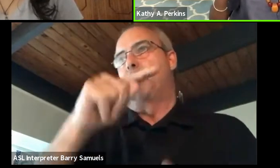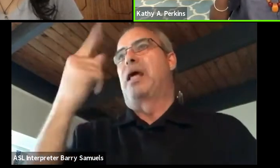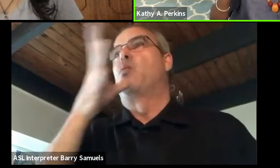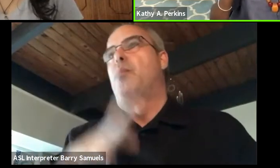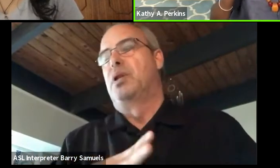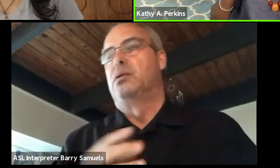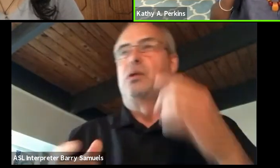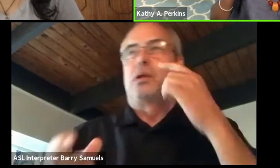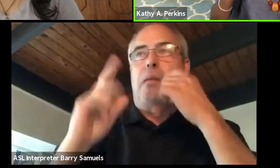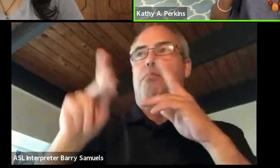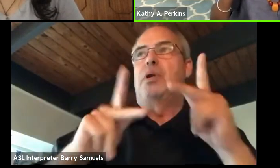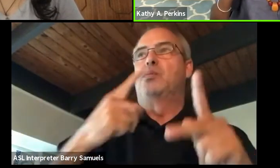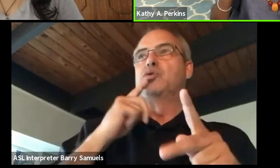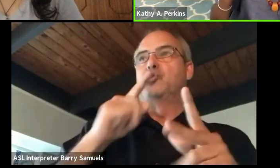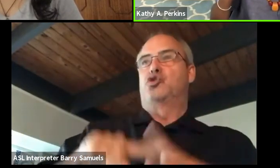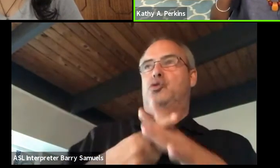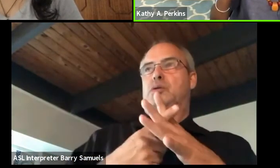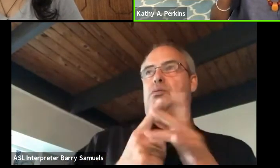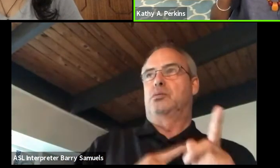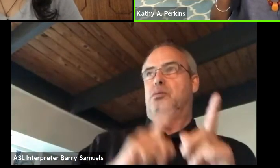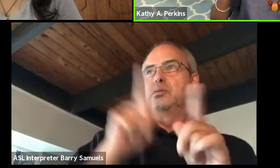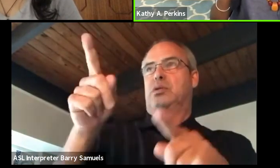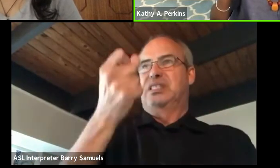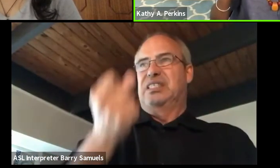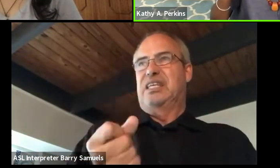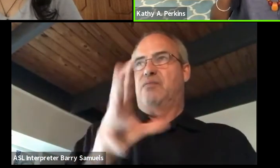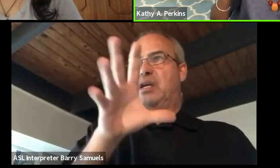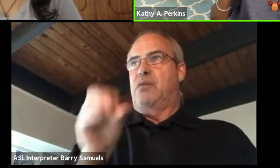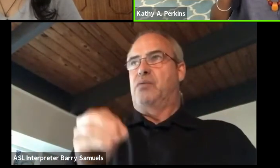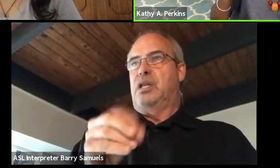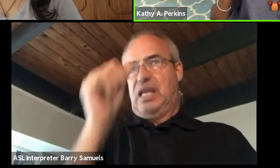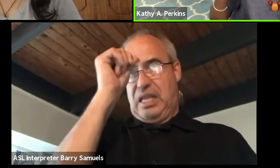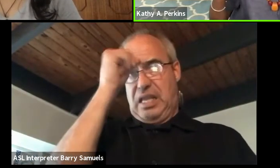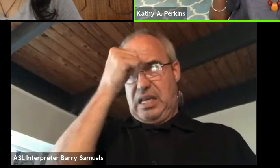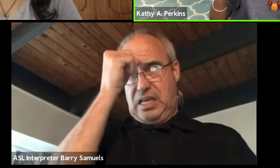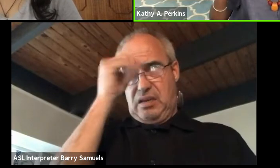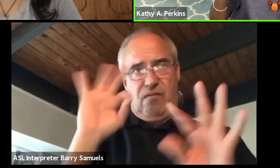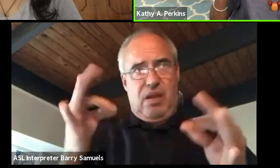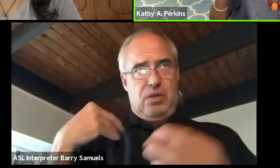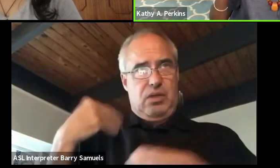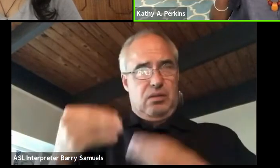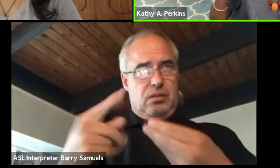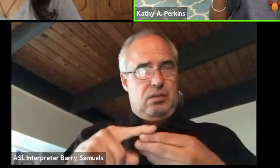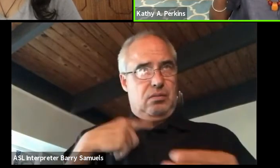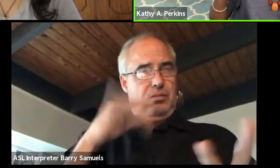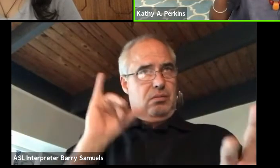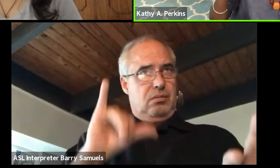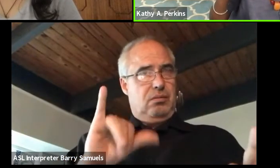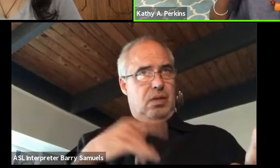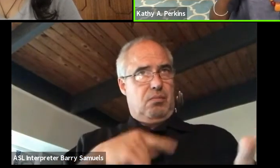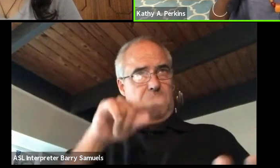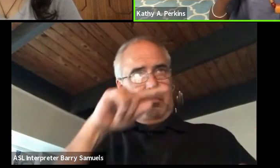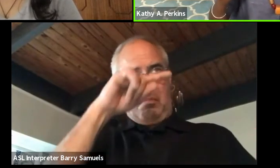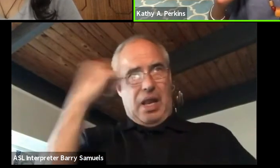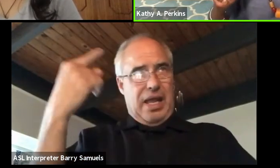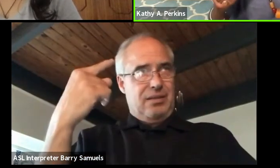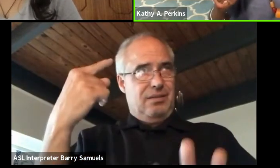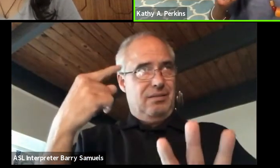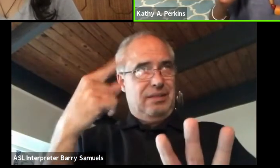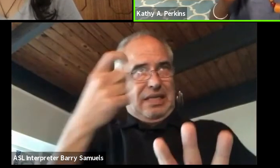to South Africans of Indian descent. And it's like, I said, I was looking for black South Africans.